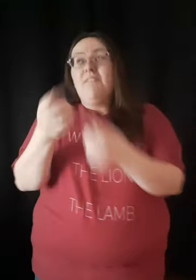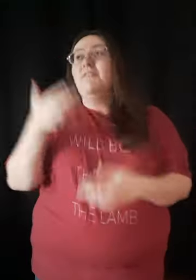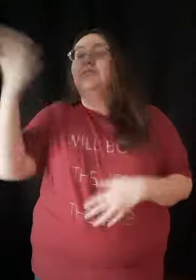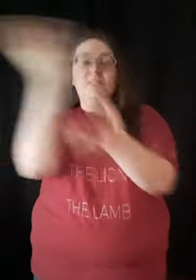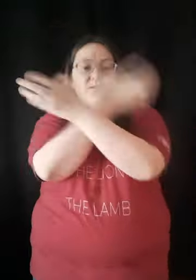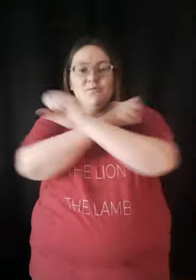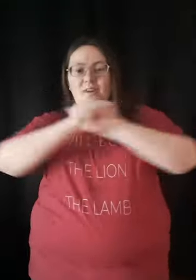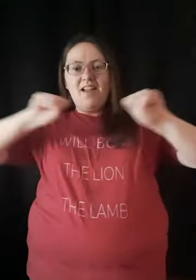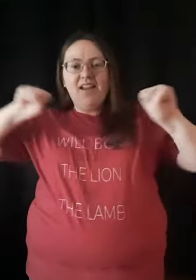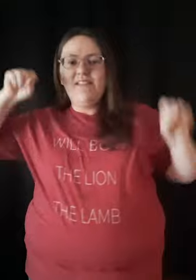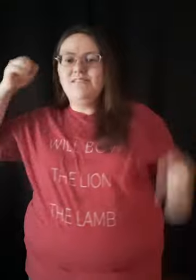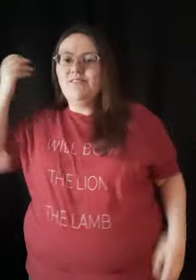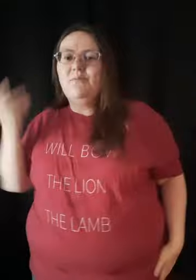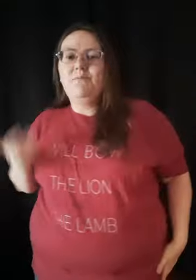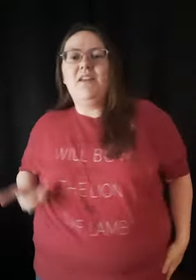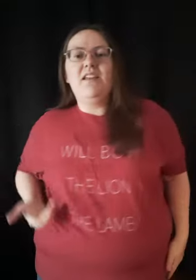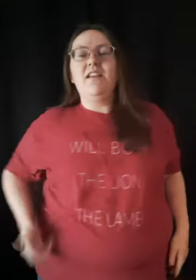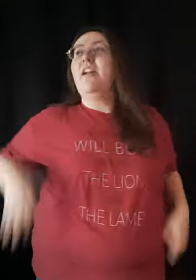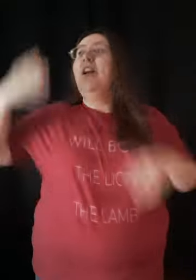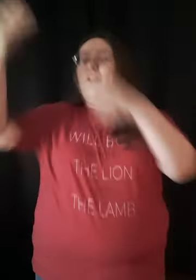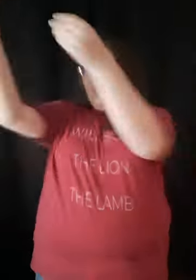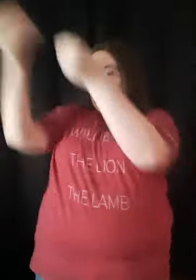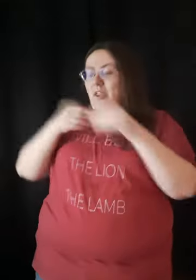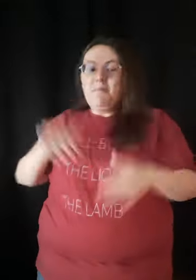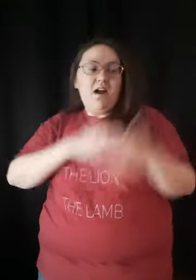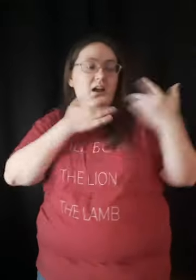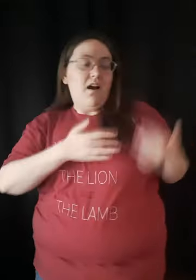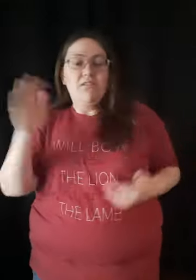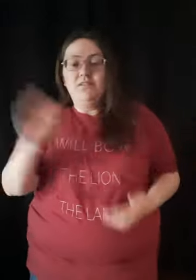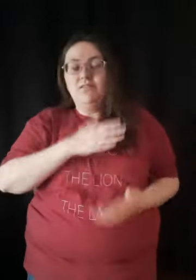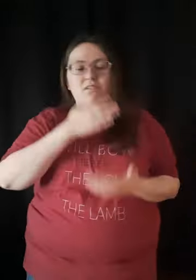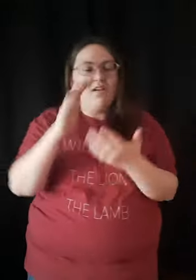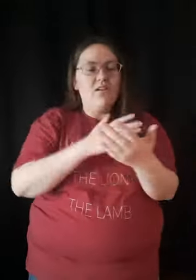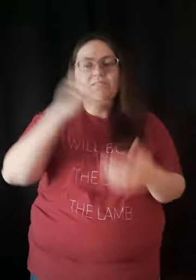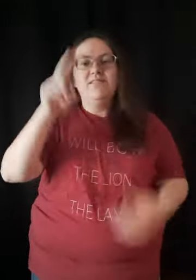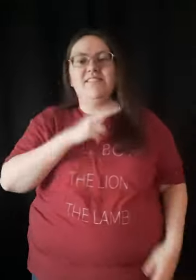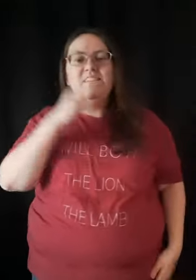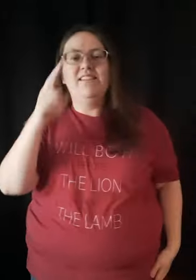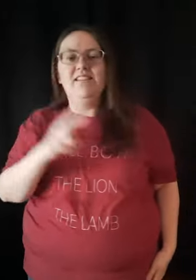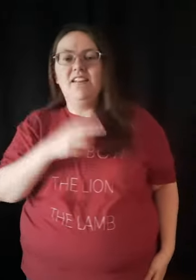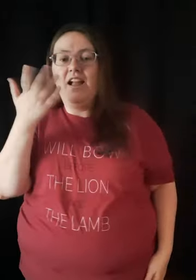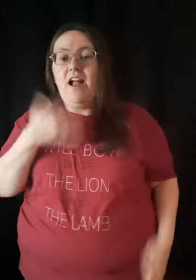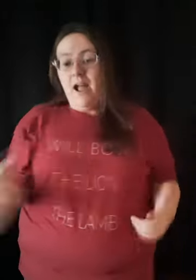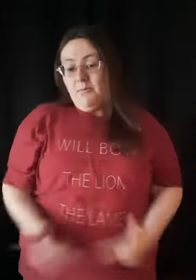Ever since You rescued me You gave my heart a song to sing